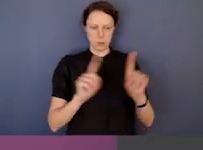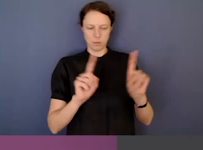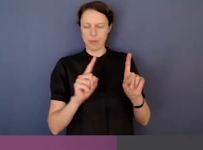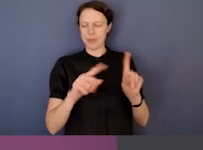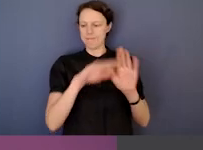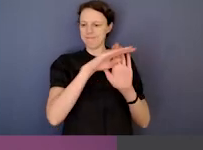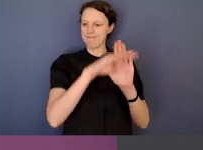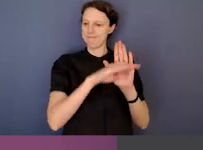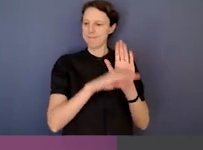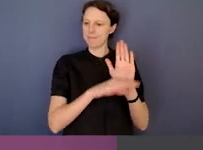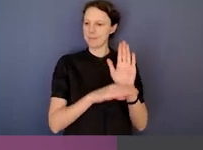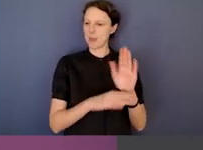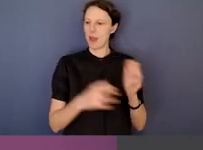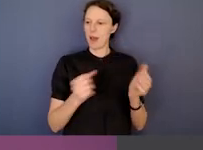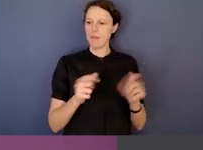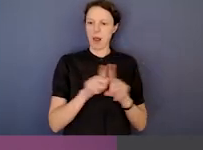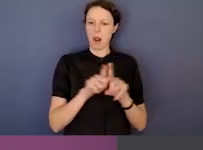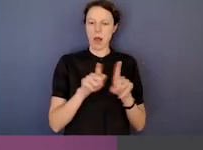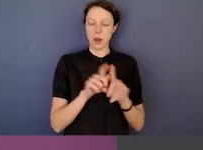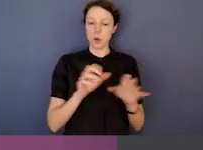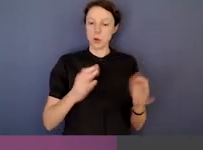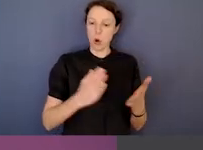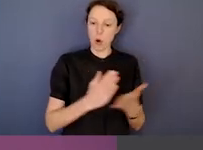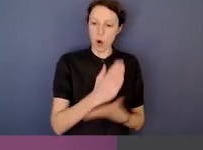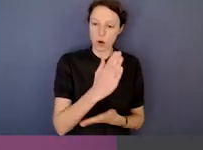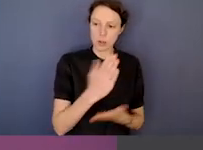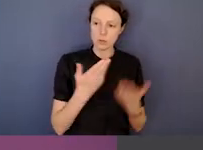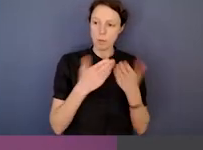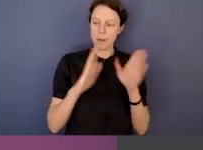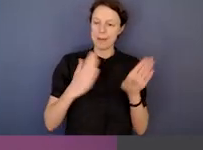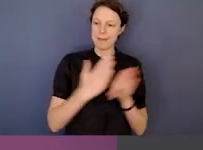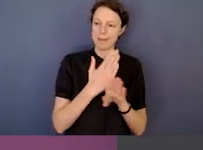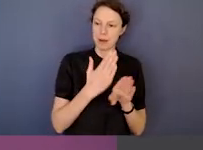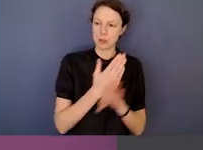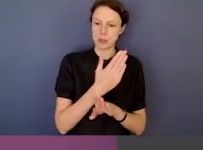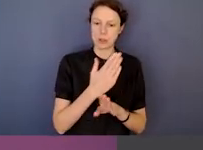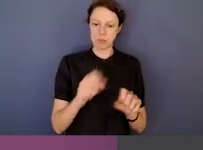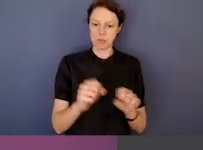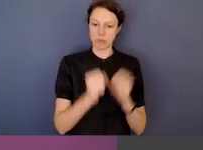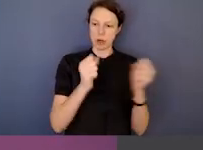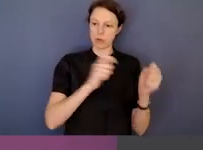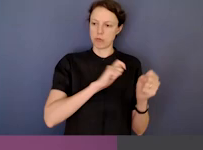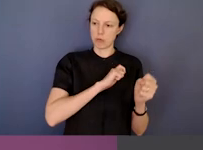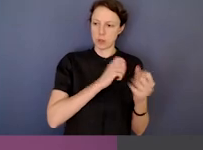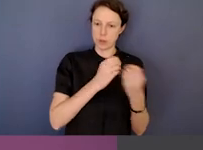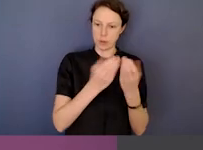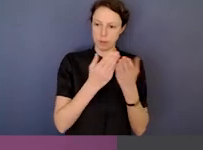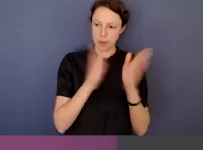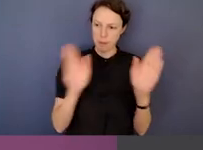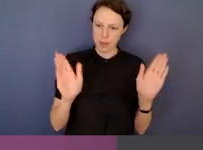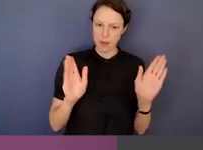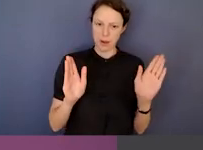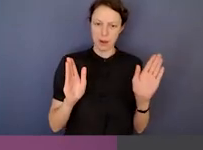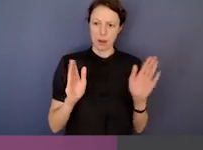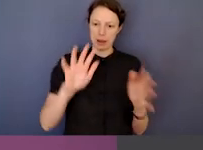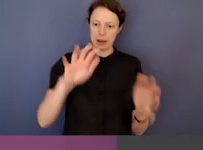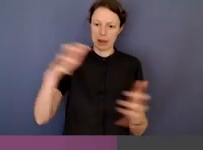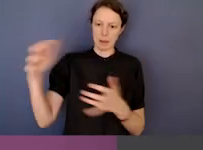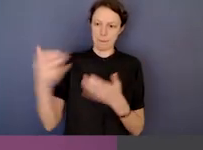exercise of public functions, breach of public trust, misuse of public information or information that's gathered